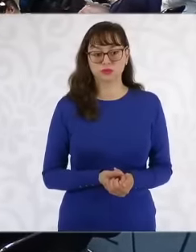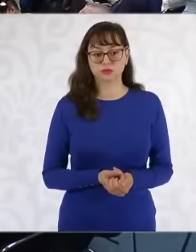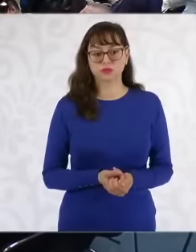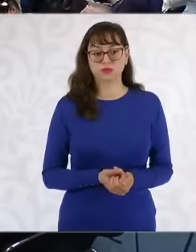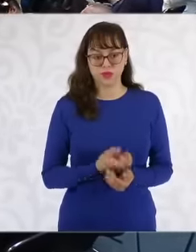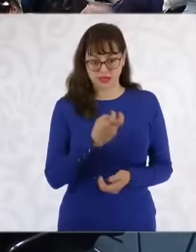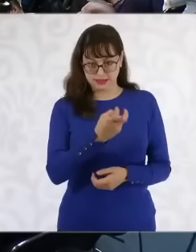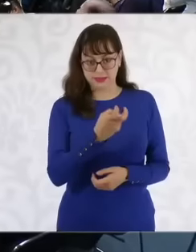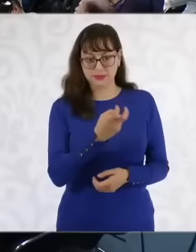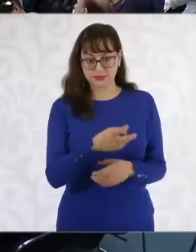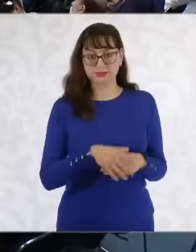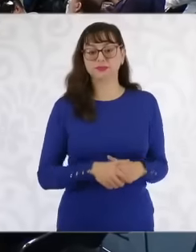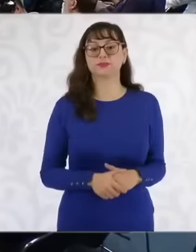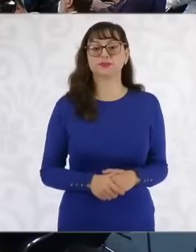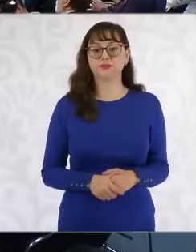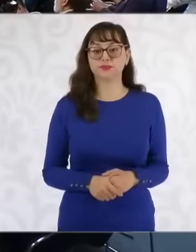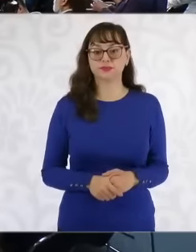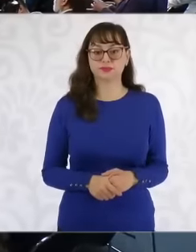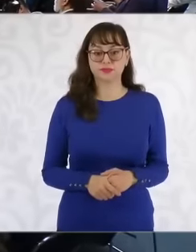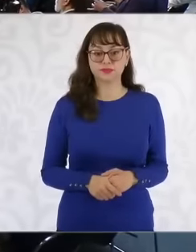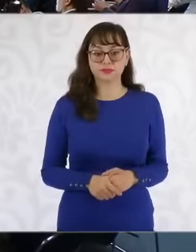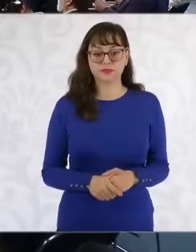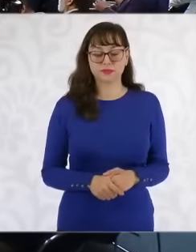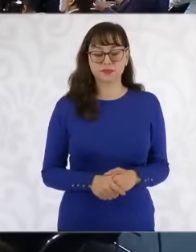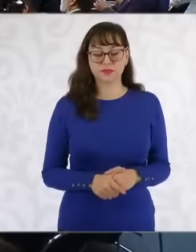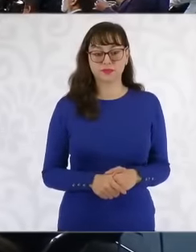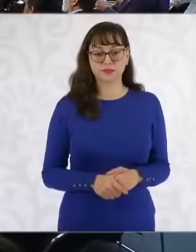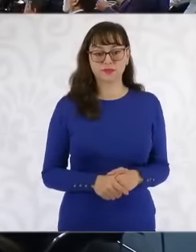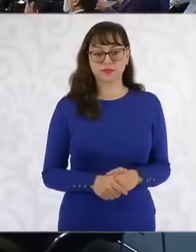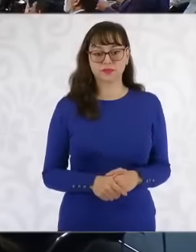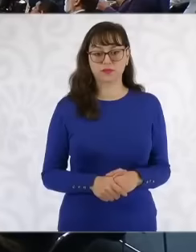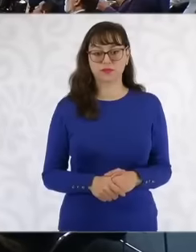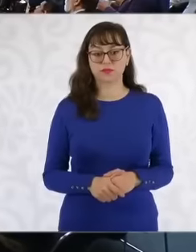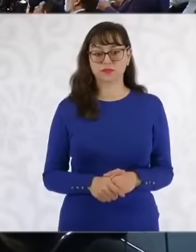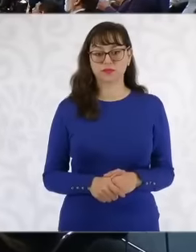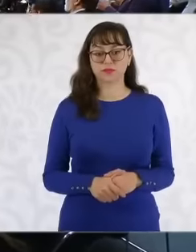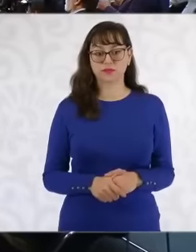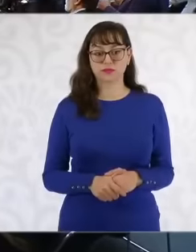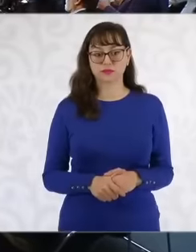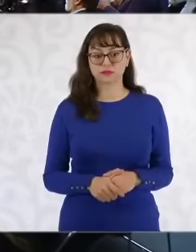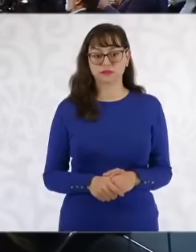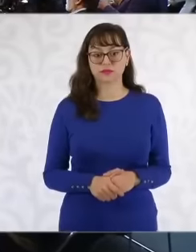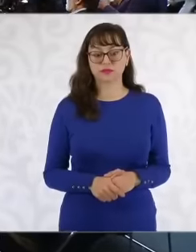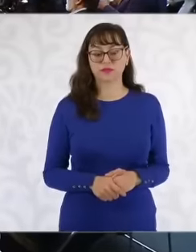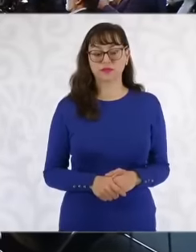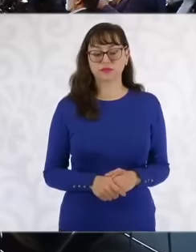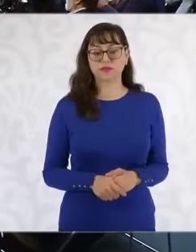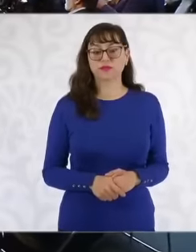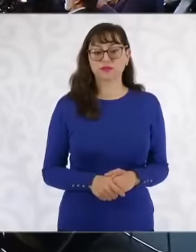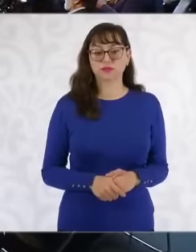is in the previous security presentations